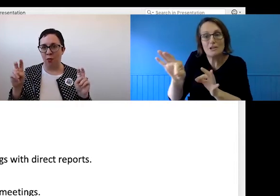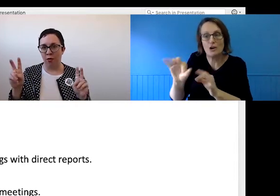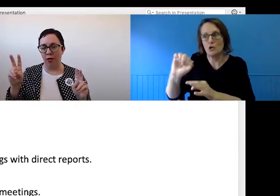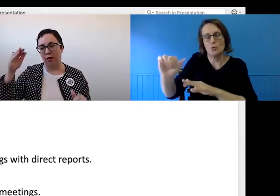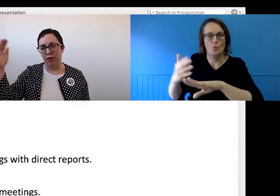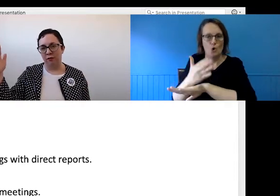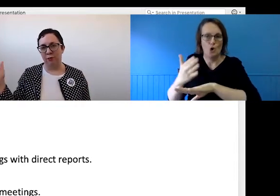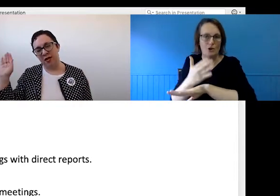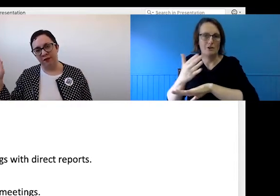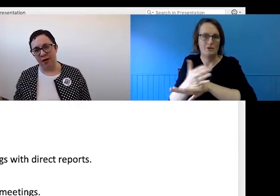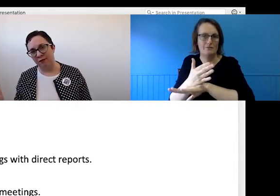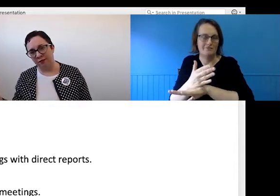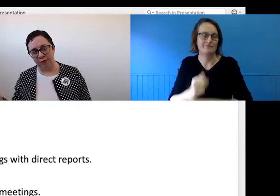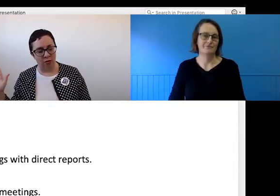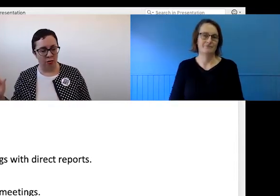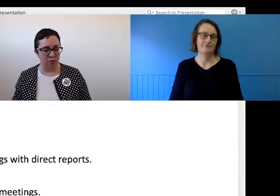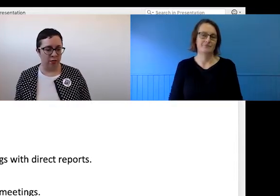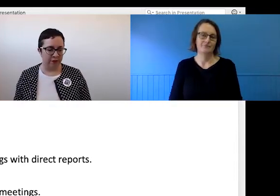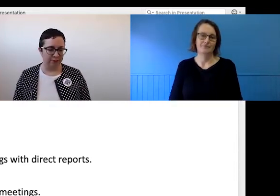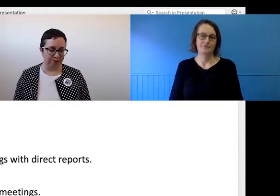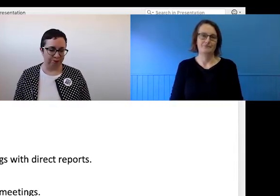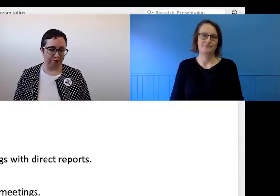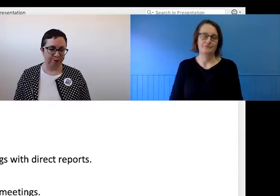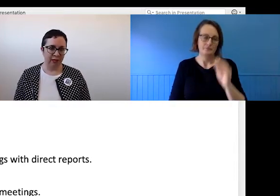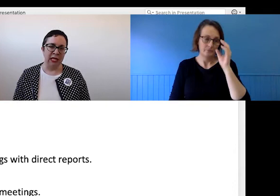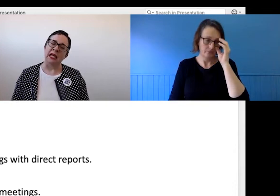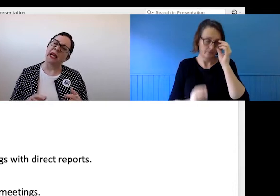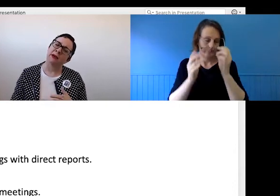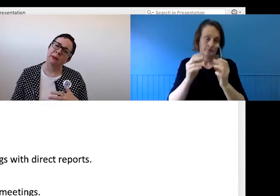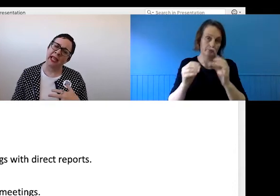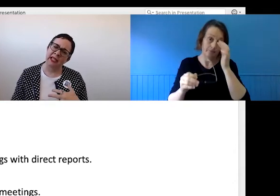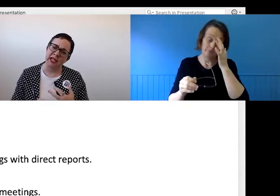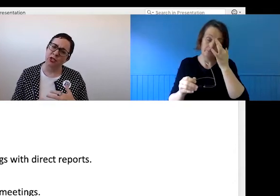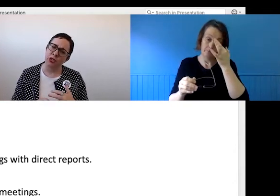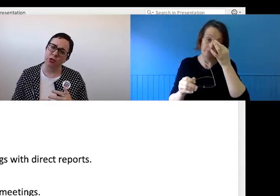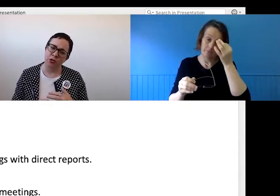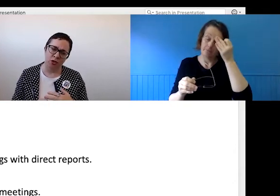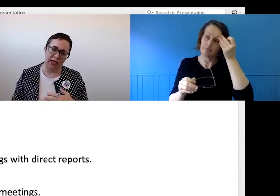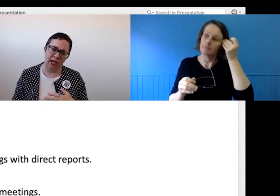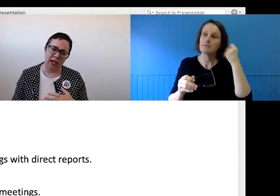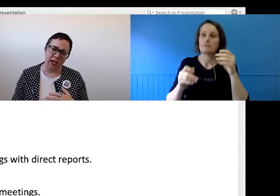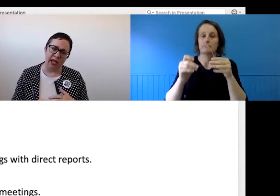work from 9 to 5 or whatever. Paying attention to who's contributing in